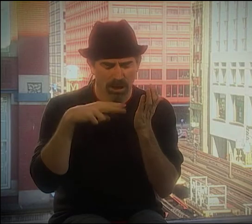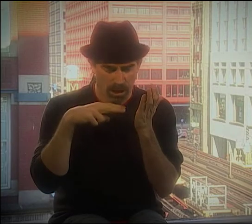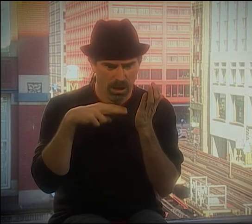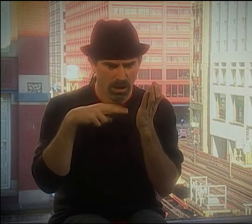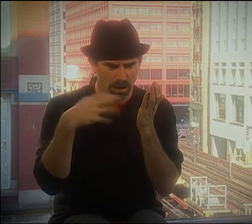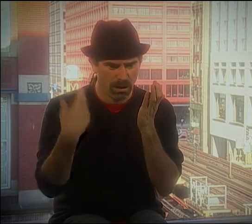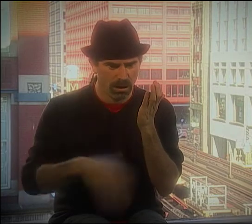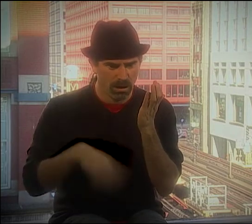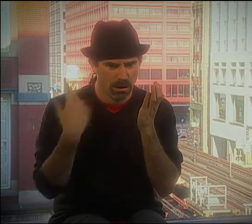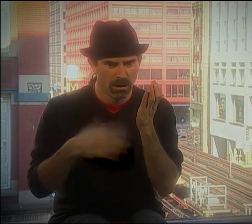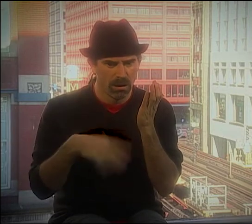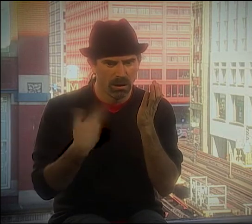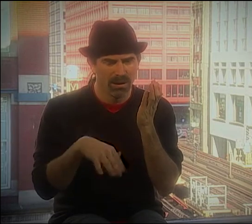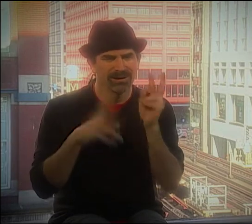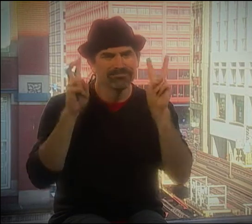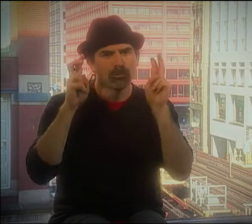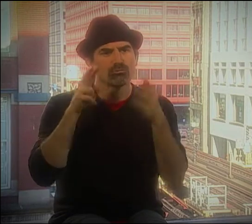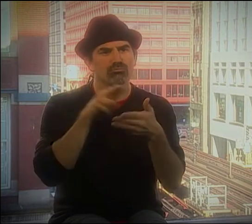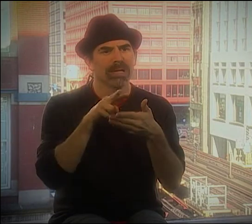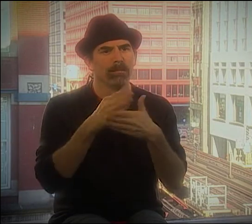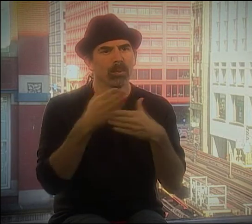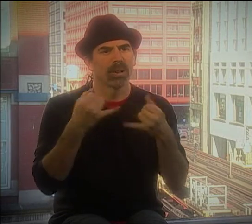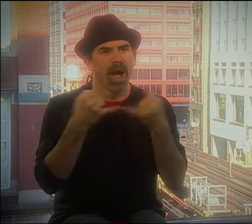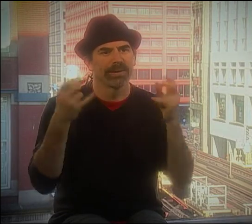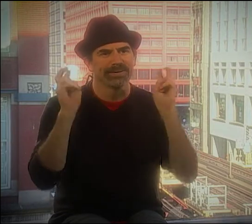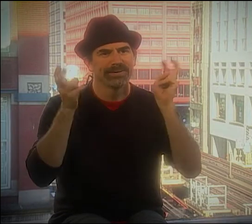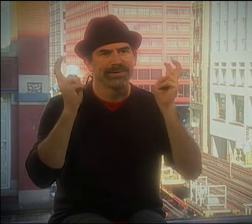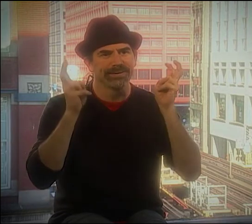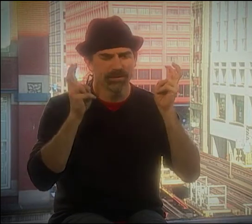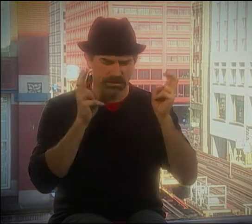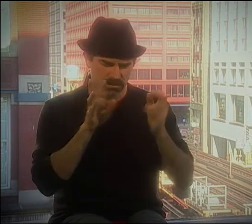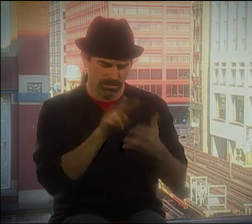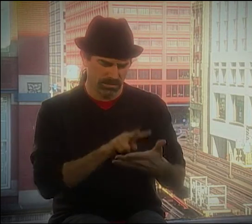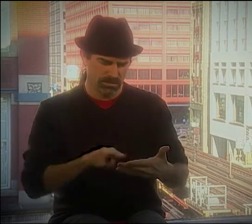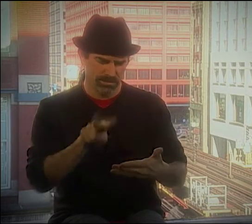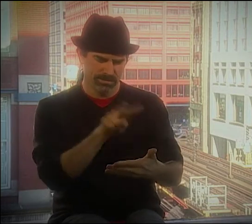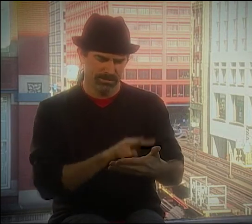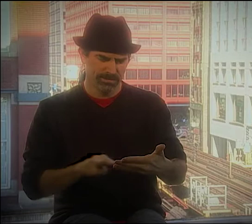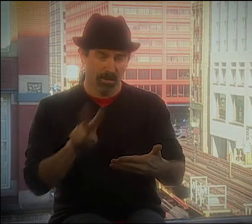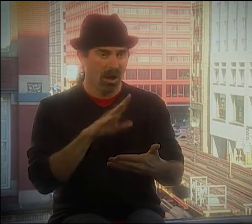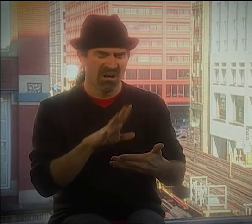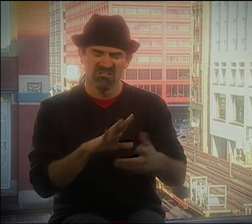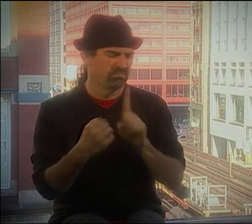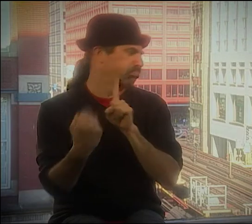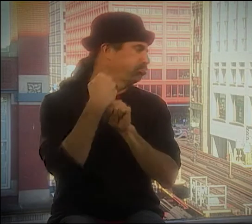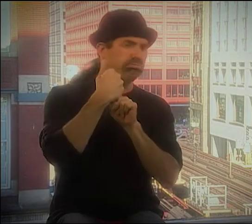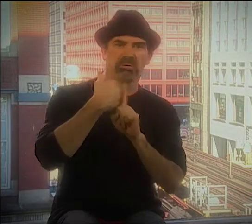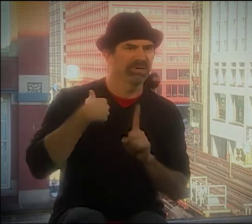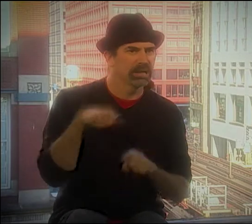AND I REMEMBER READING THAT AND GOING "WOW... THAT'S REALLY SOMETHING."